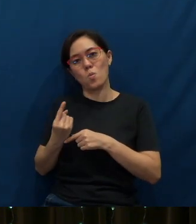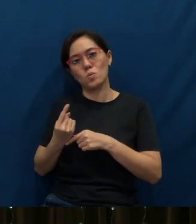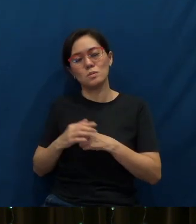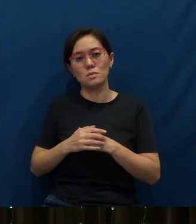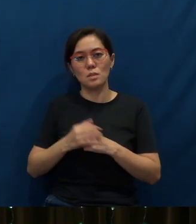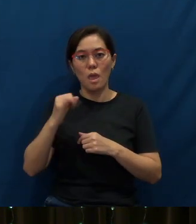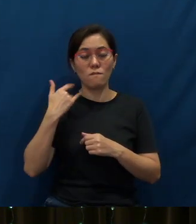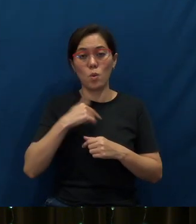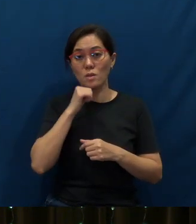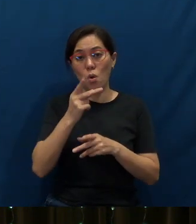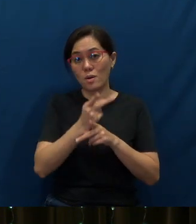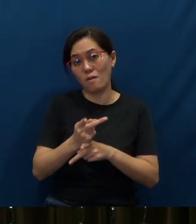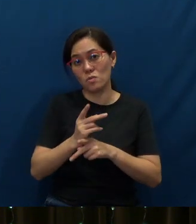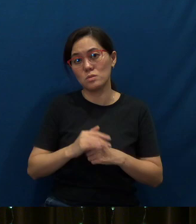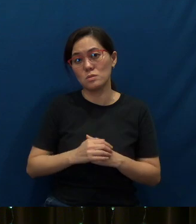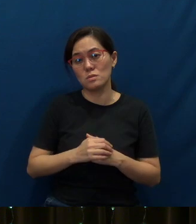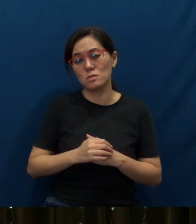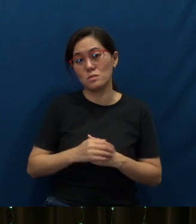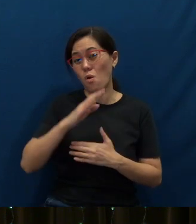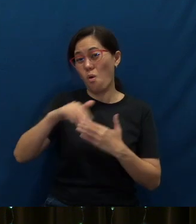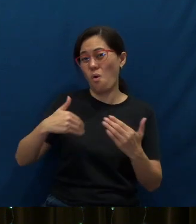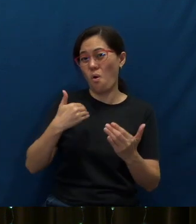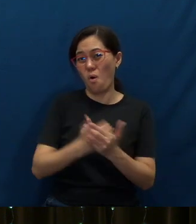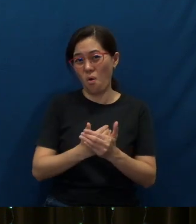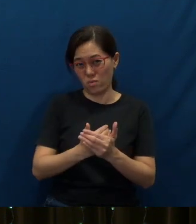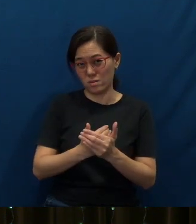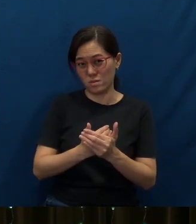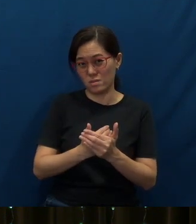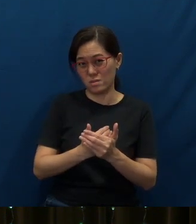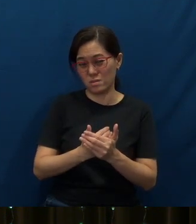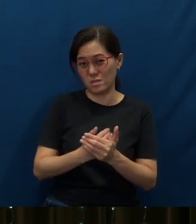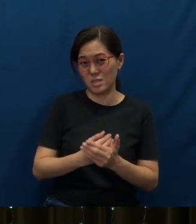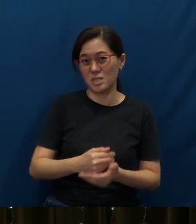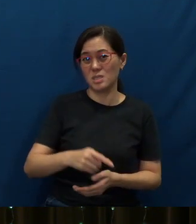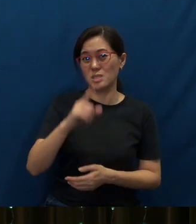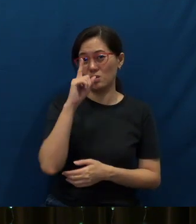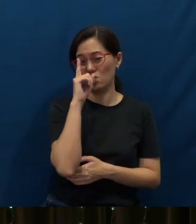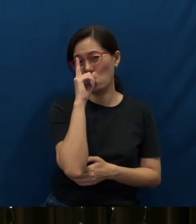If we're not careful, all it will take is one generation